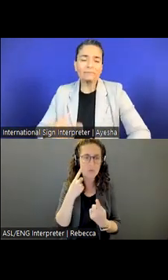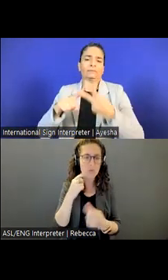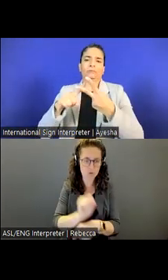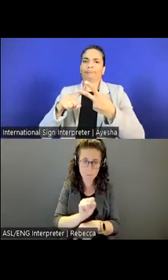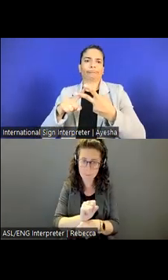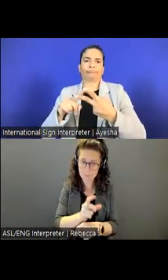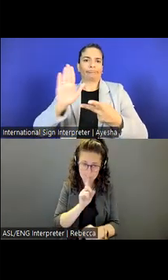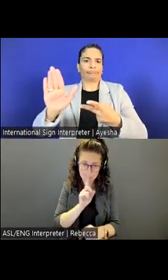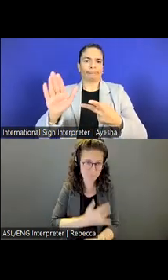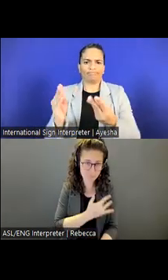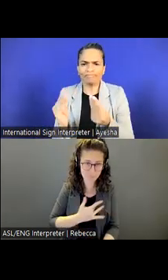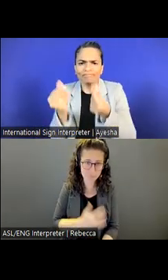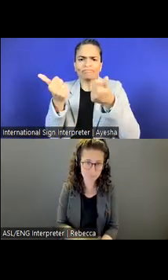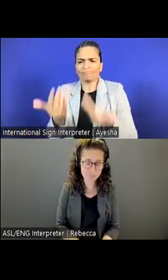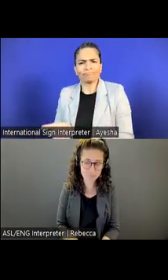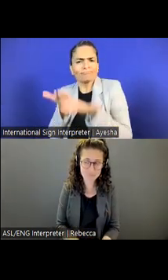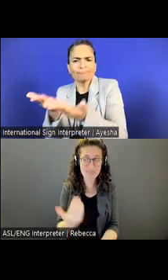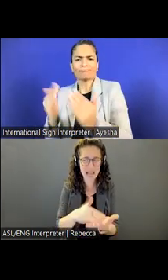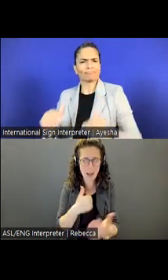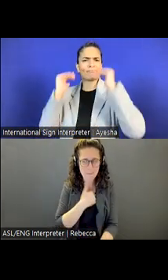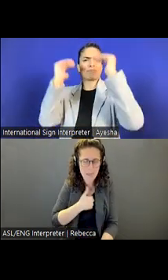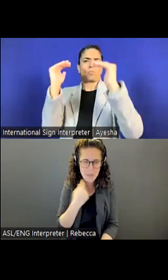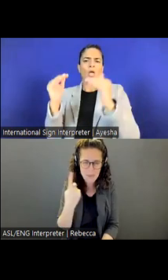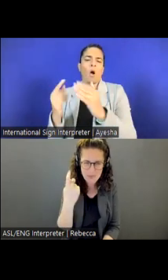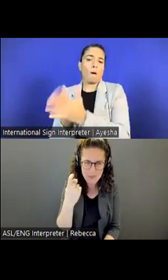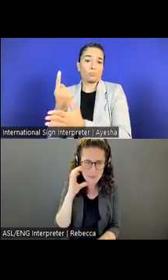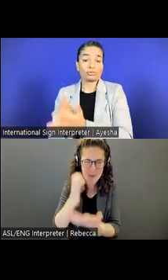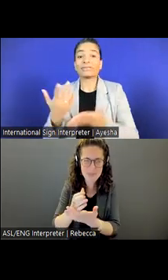That is and my apologies, we have one last picture on the slide.